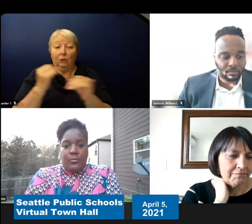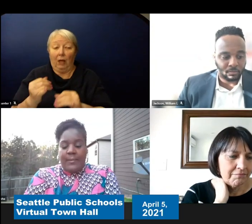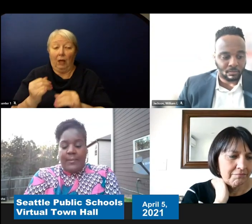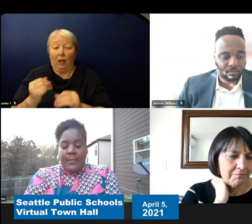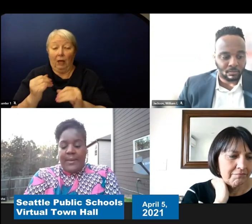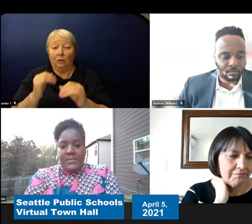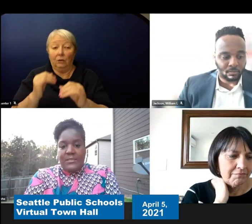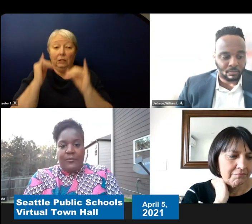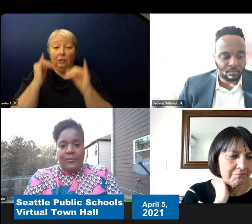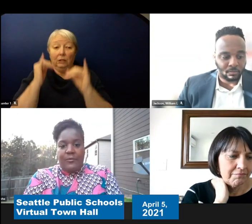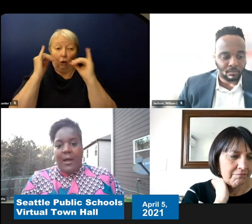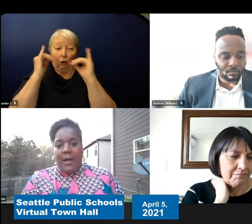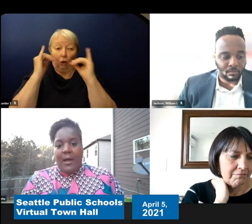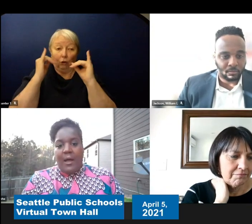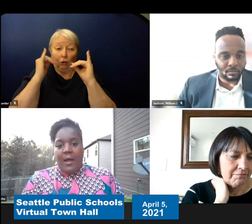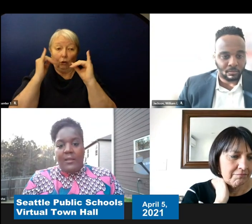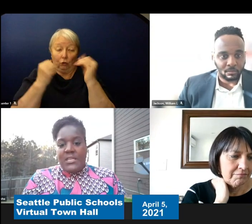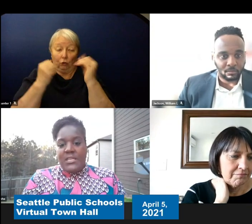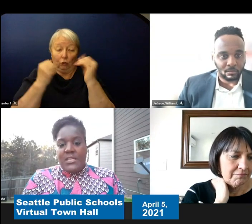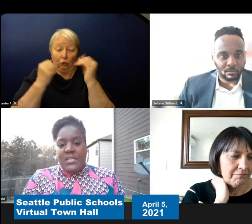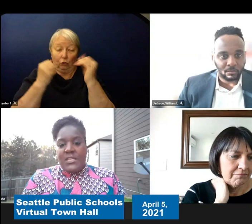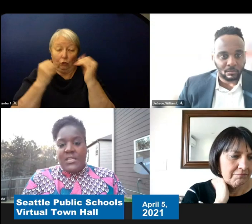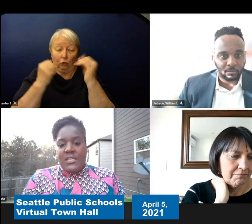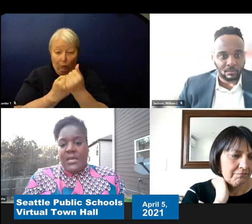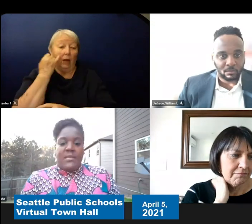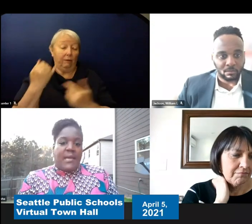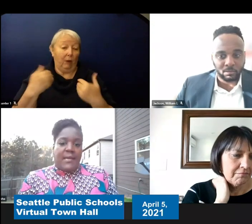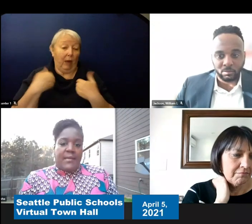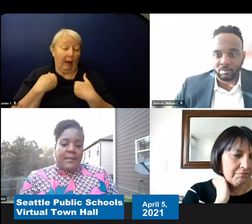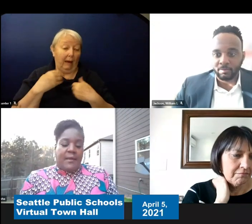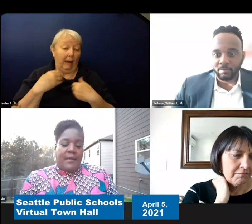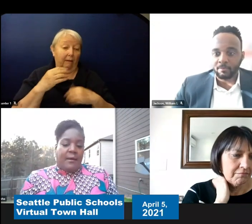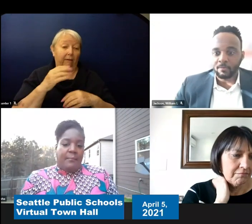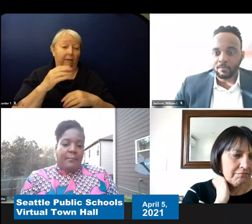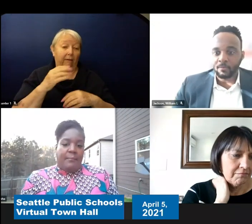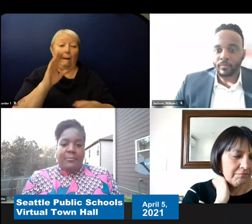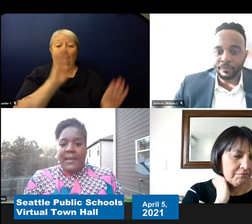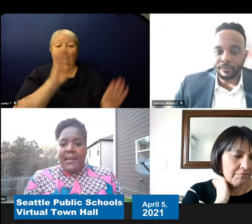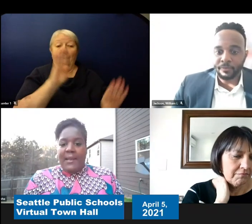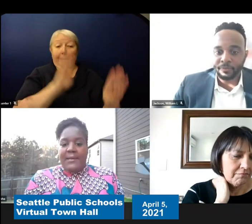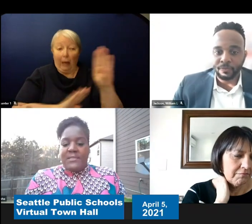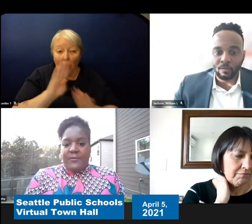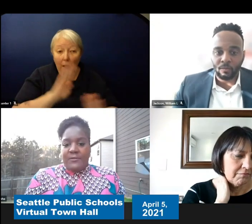So if you have biology and art and mathematics for 2nd and 3rd